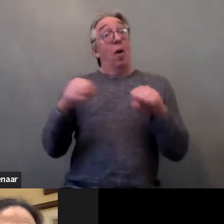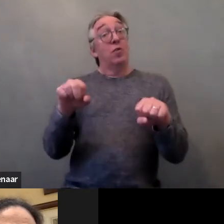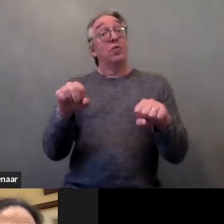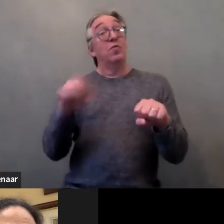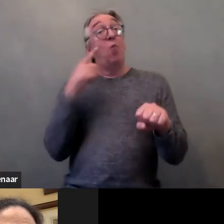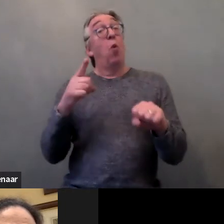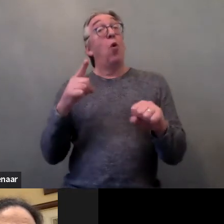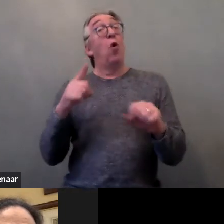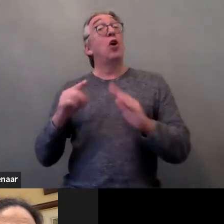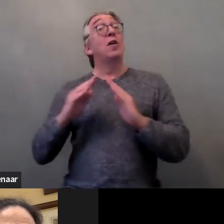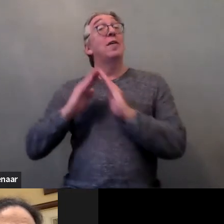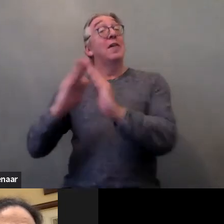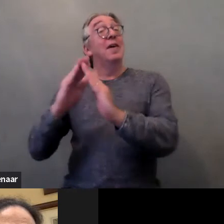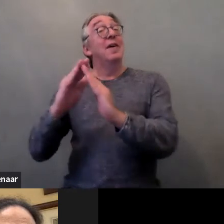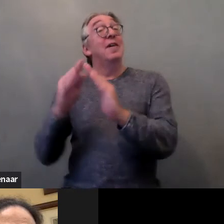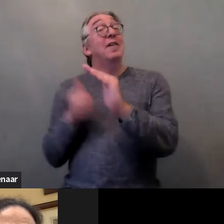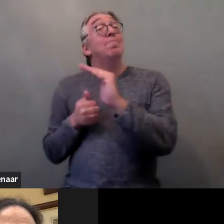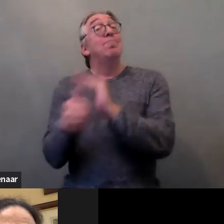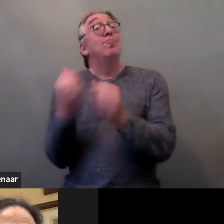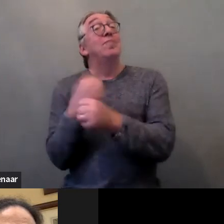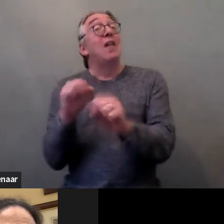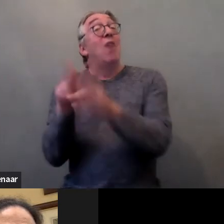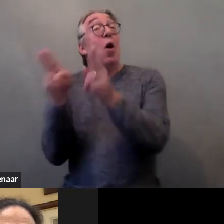Disability rights groups pointed out to GREVIO